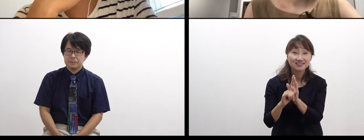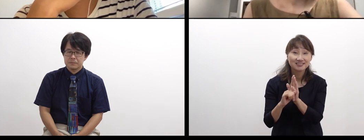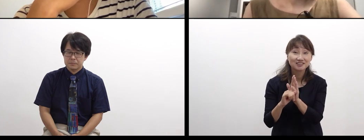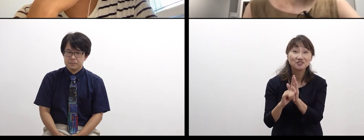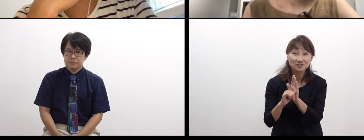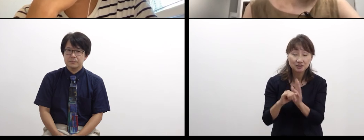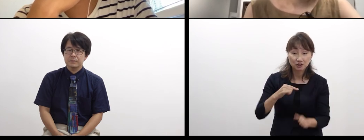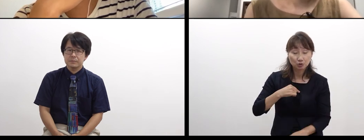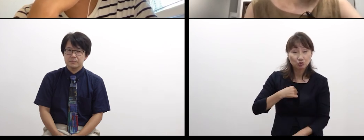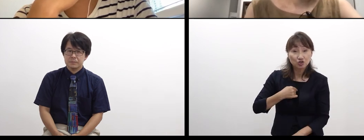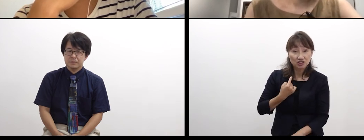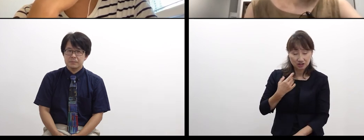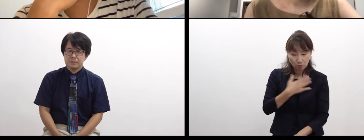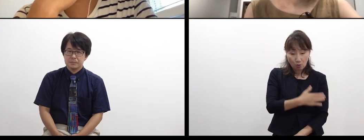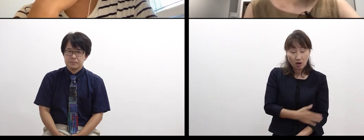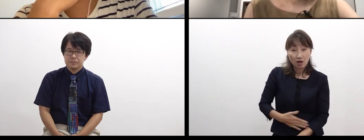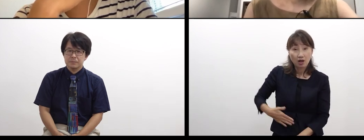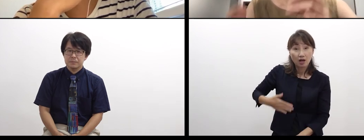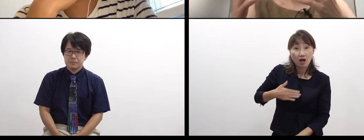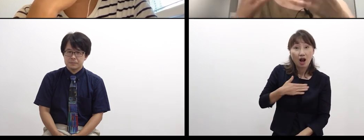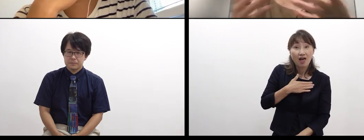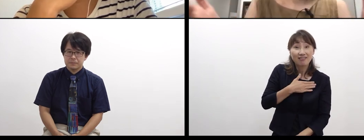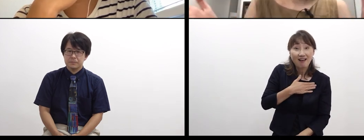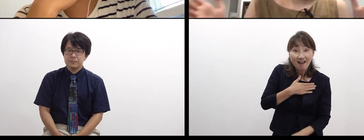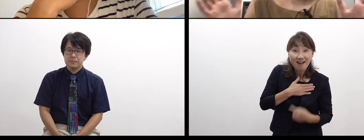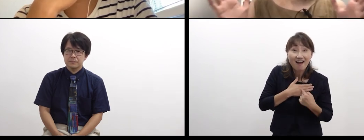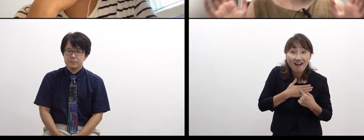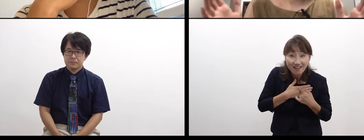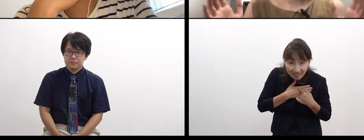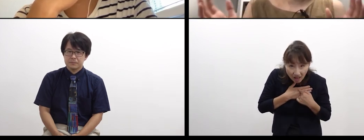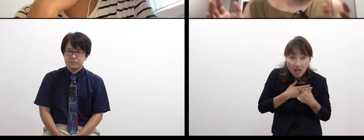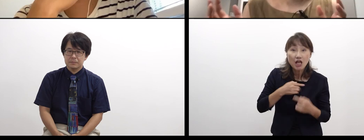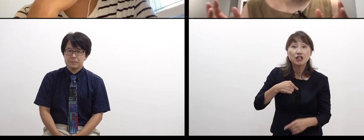it’s not like seeing the world as one world,